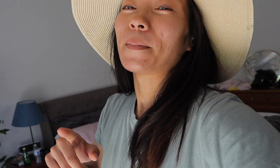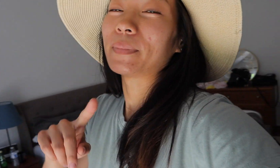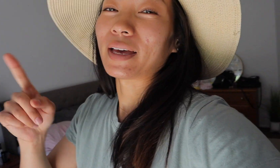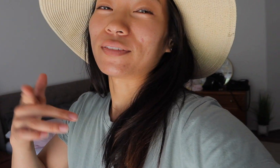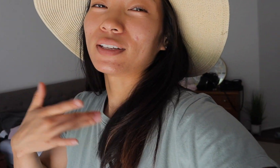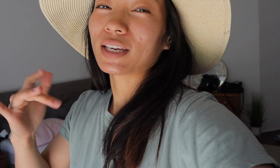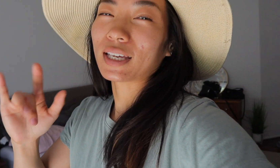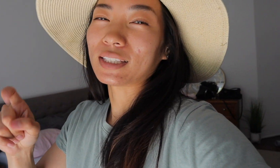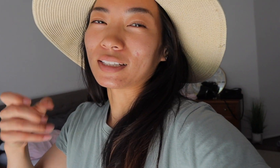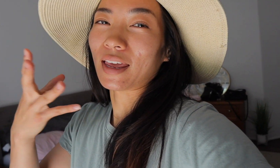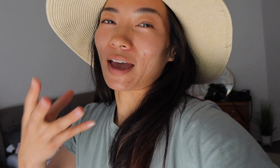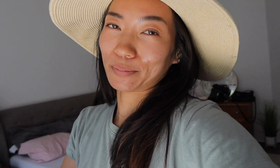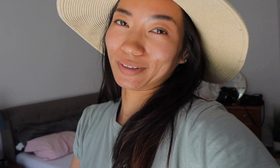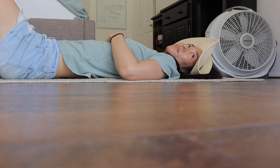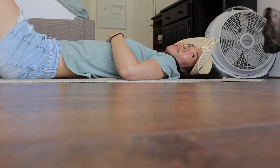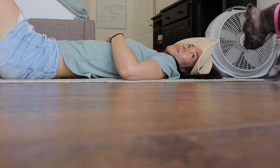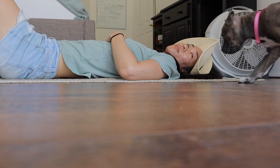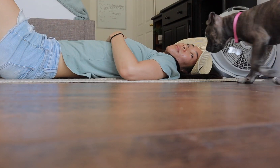I feel like I need a nap